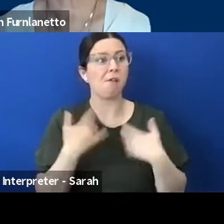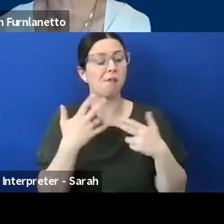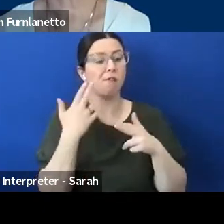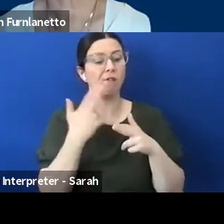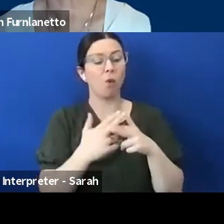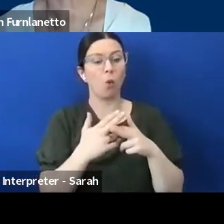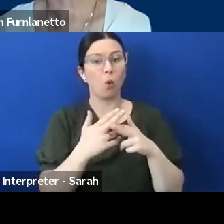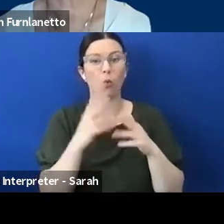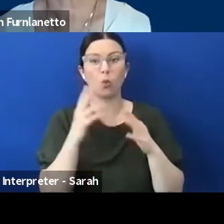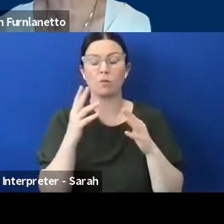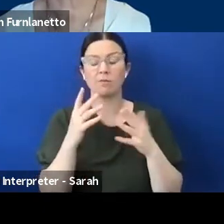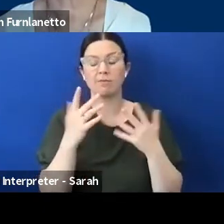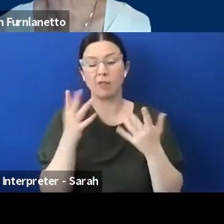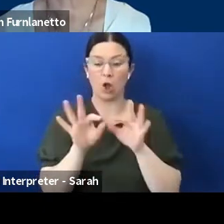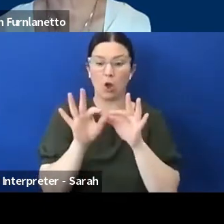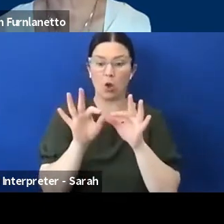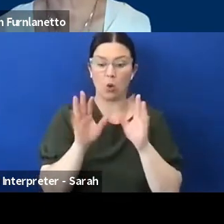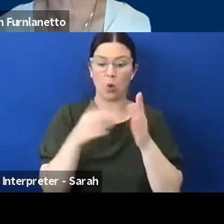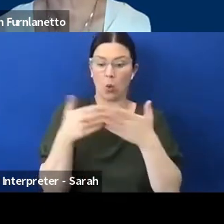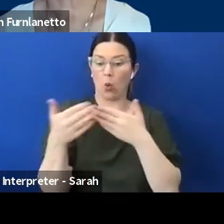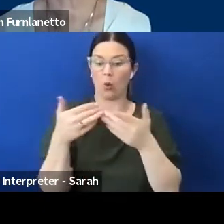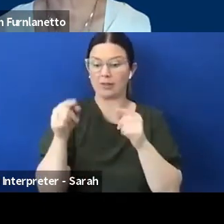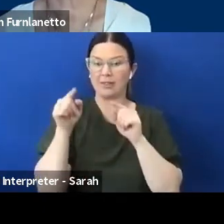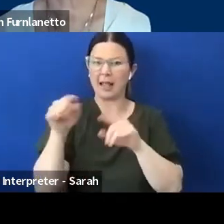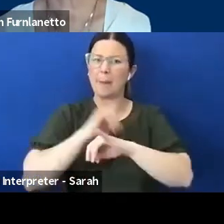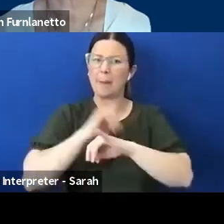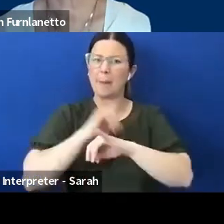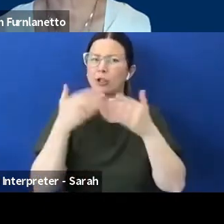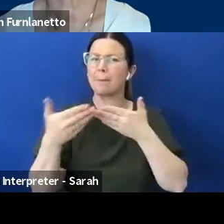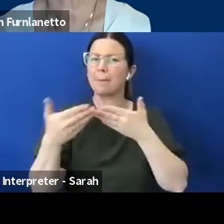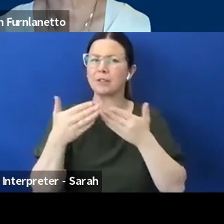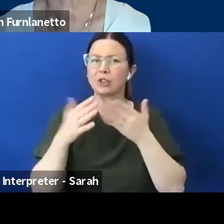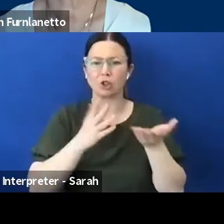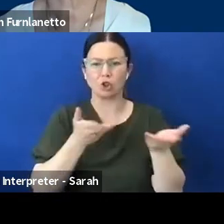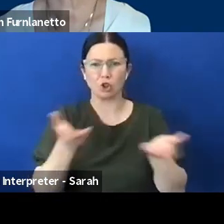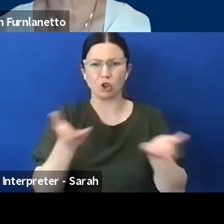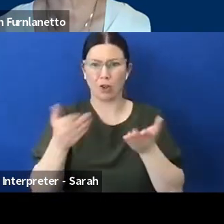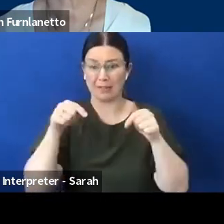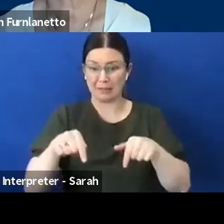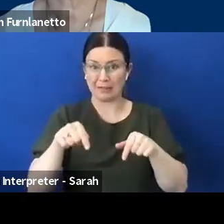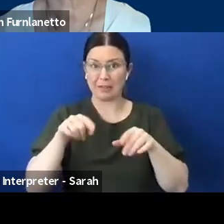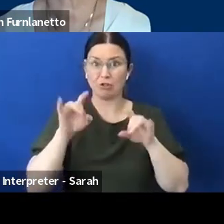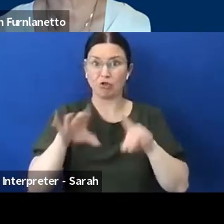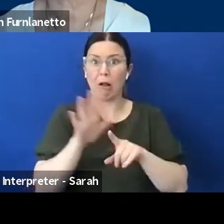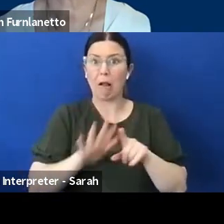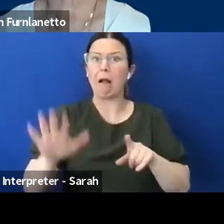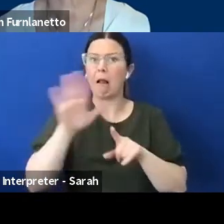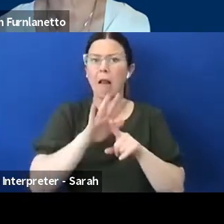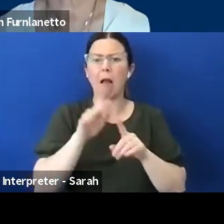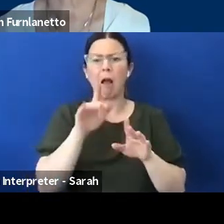you know, the emergency management services in this country are incredibly well regarded and so